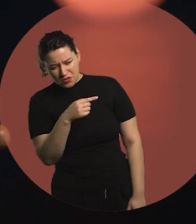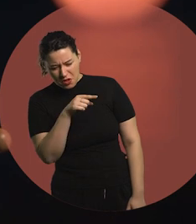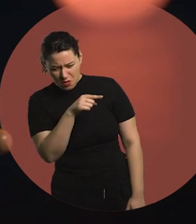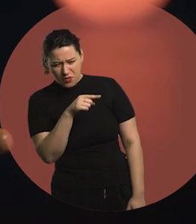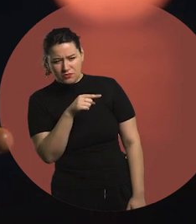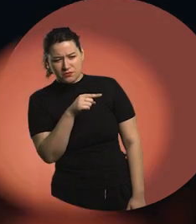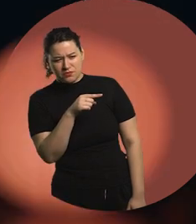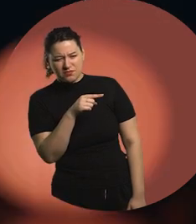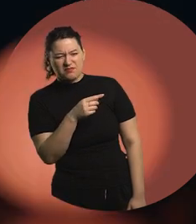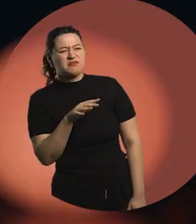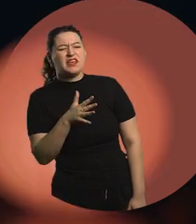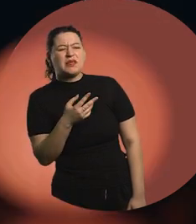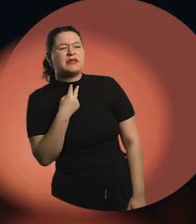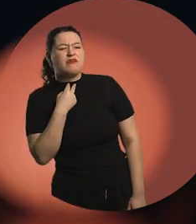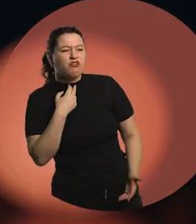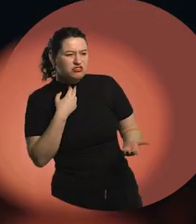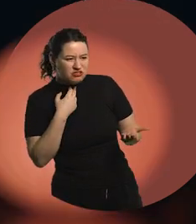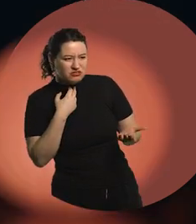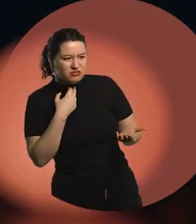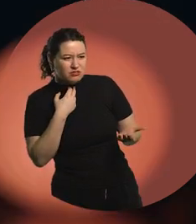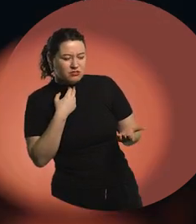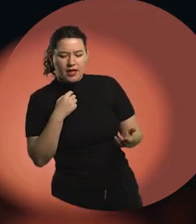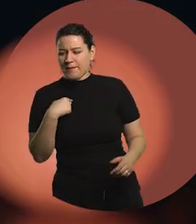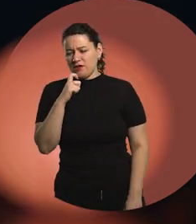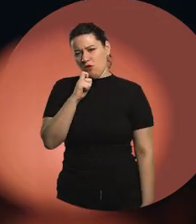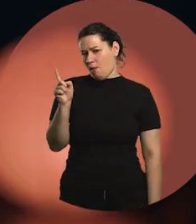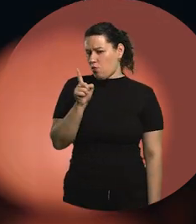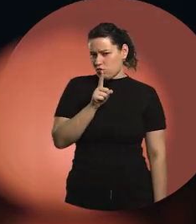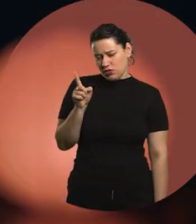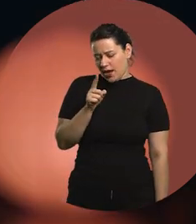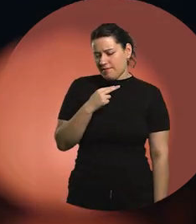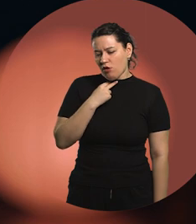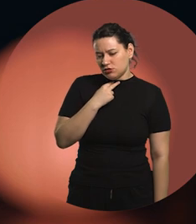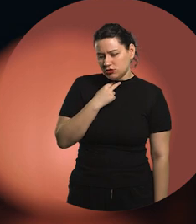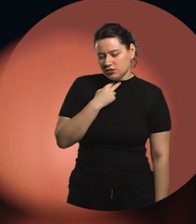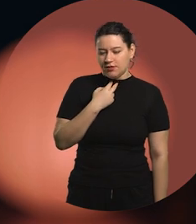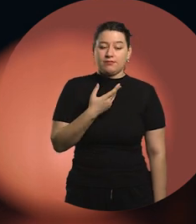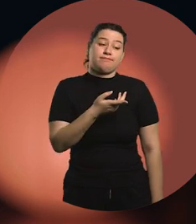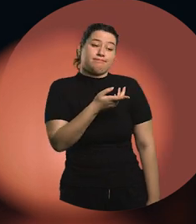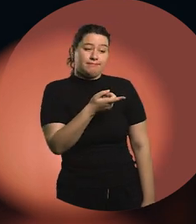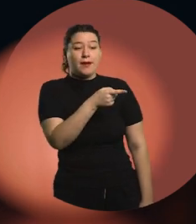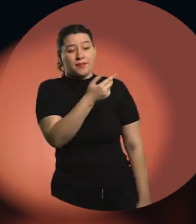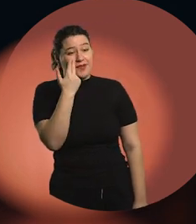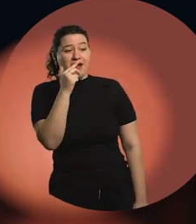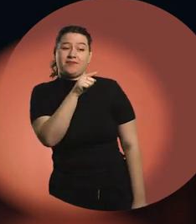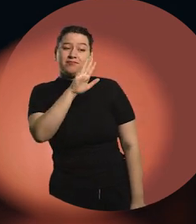"What's wrong with your voice?" "I don't like it". And he said: "There's your problem.